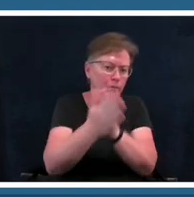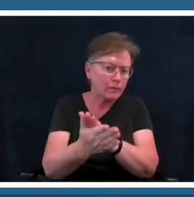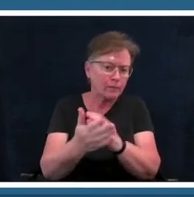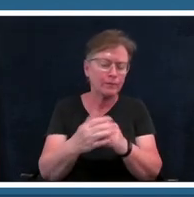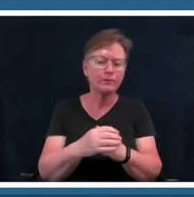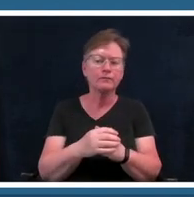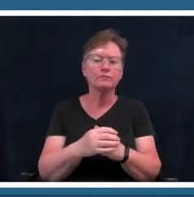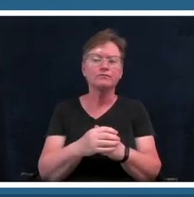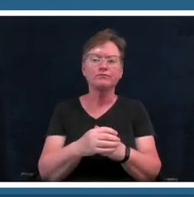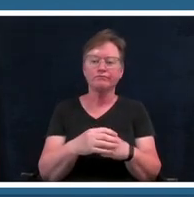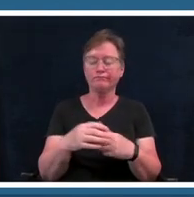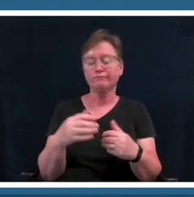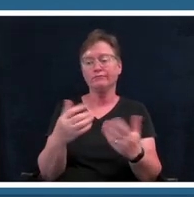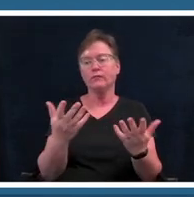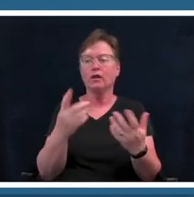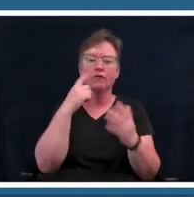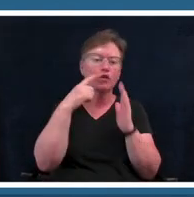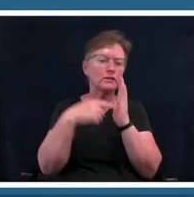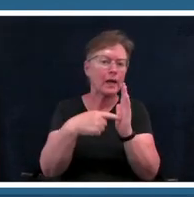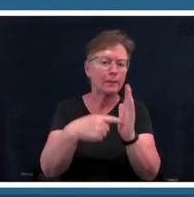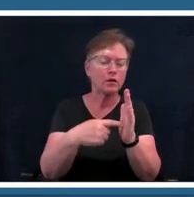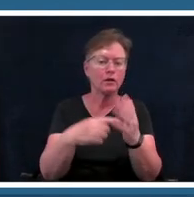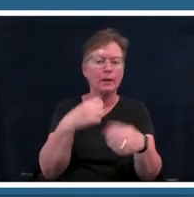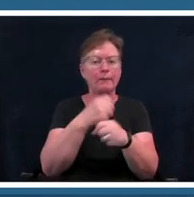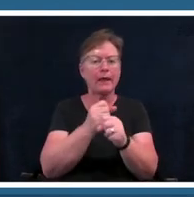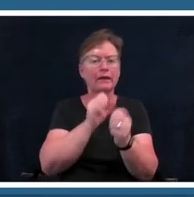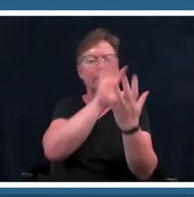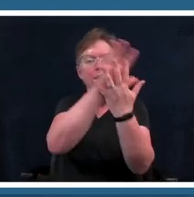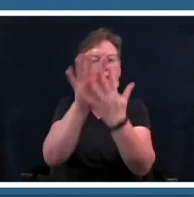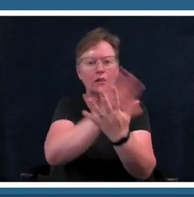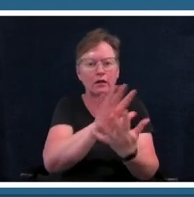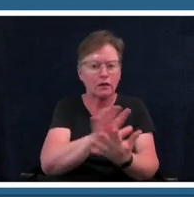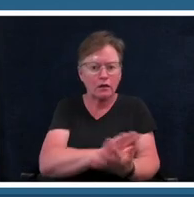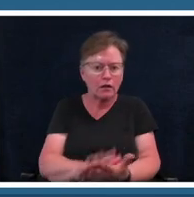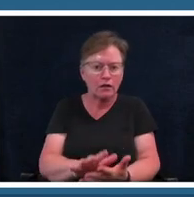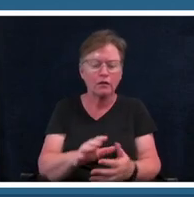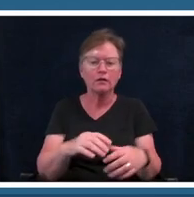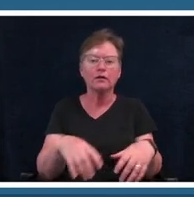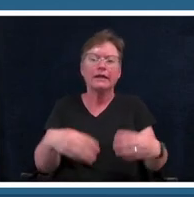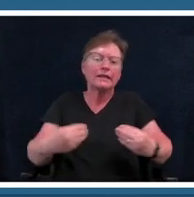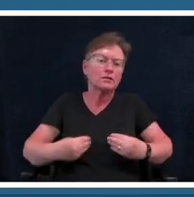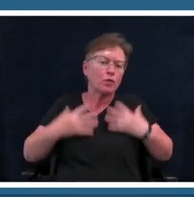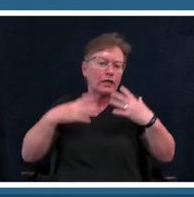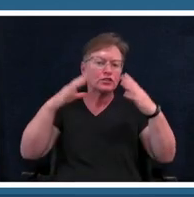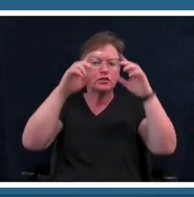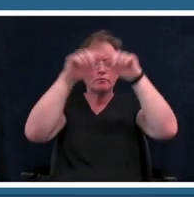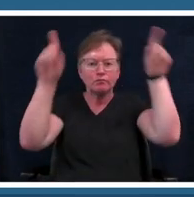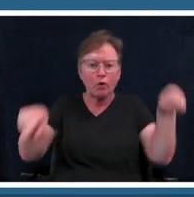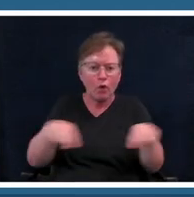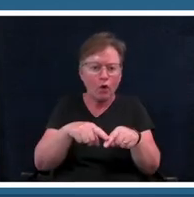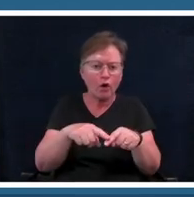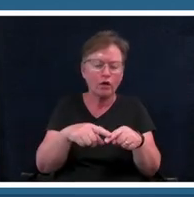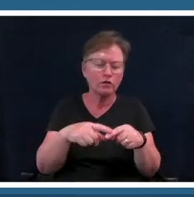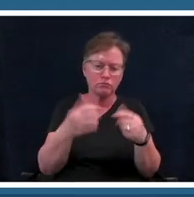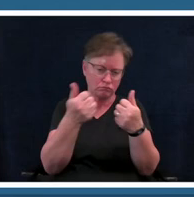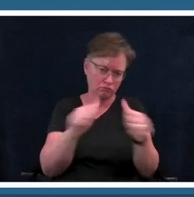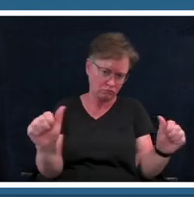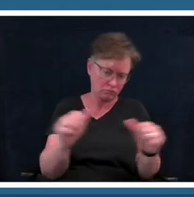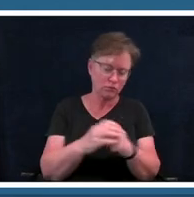or vision board inspiration board for anything so for this topic you would have your